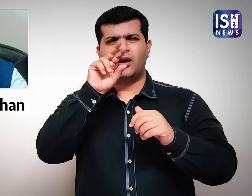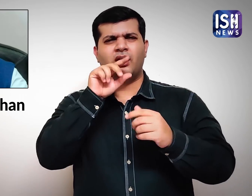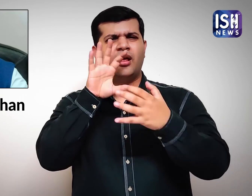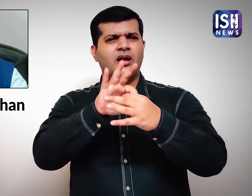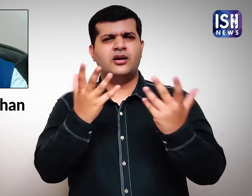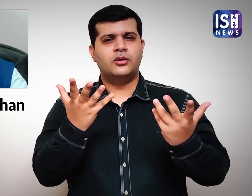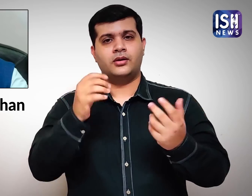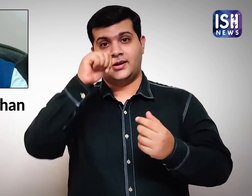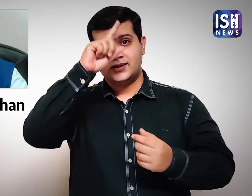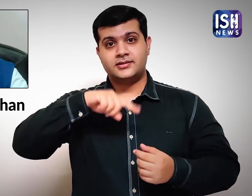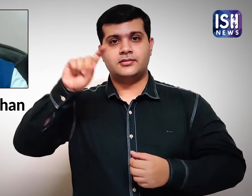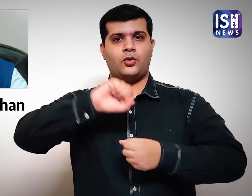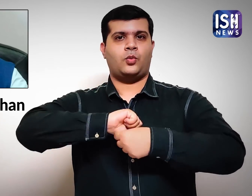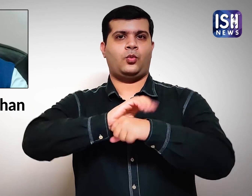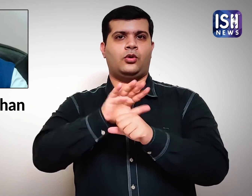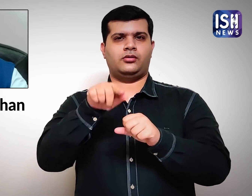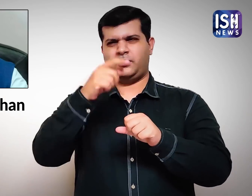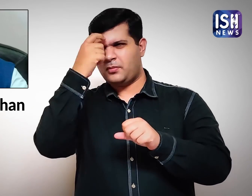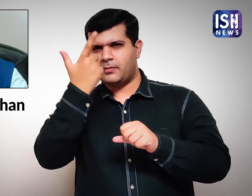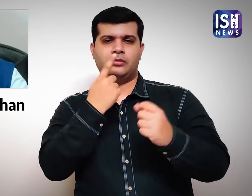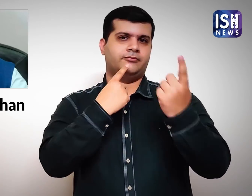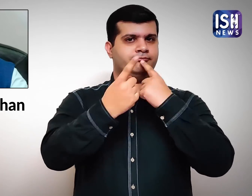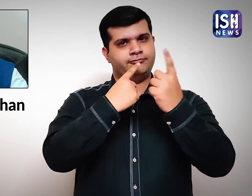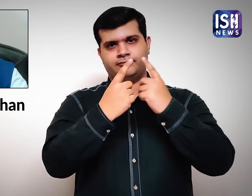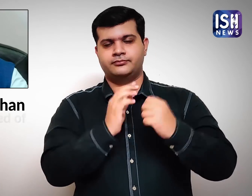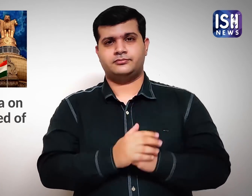and spoke about the coronavirus outbreak in India.